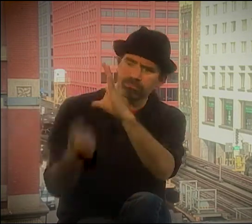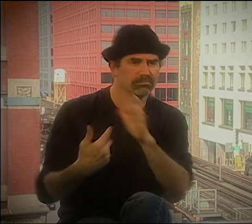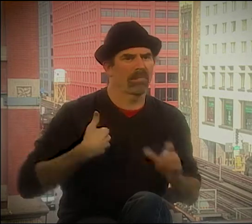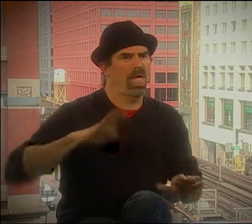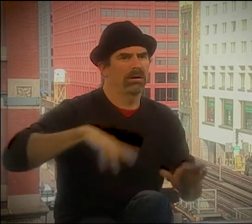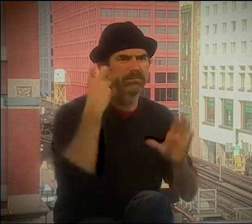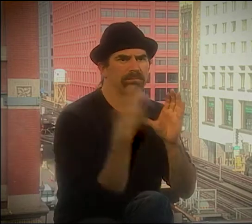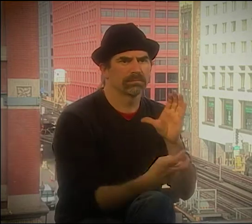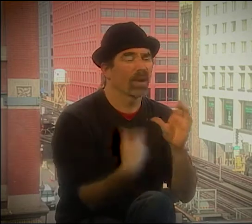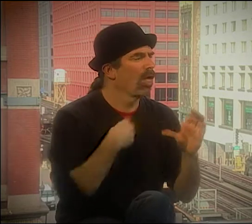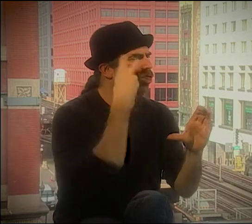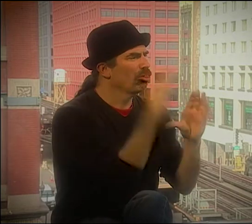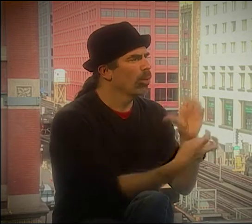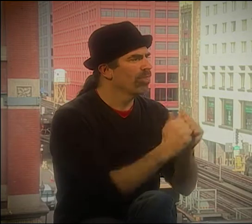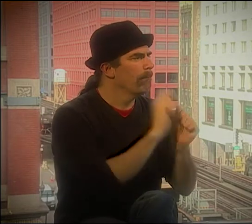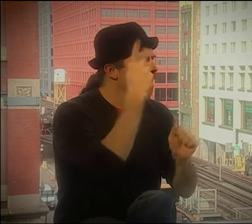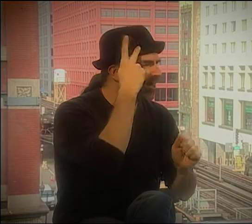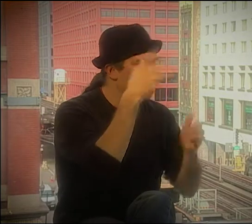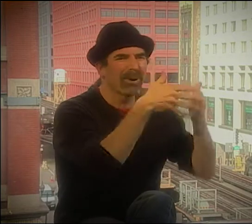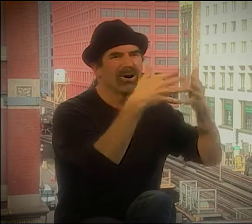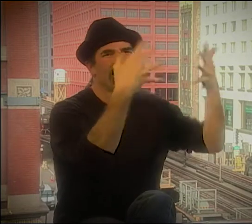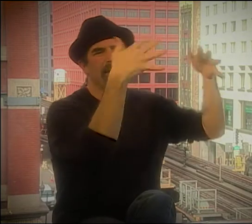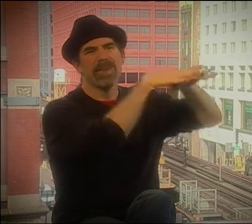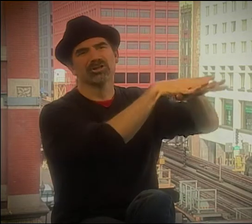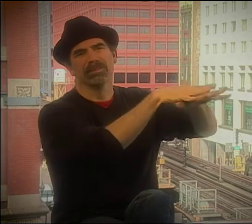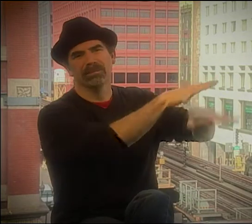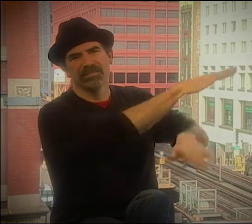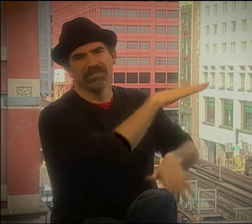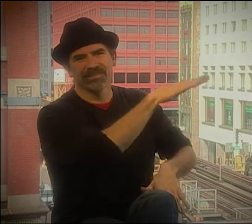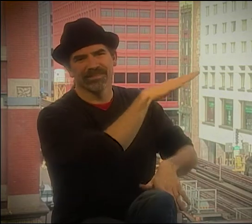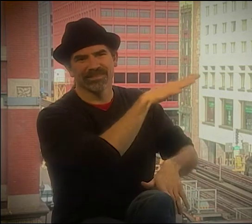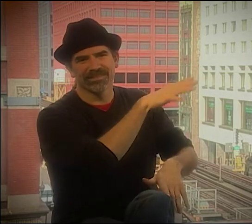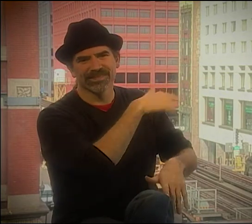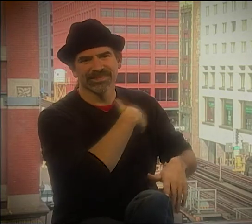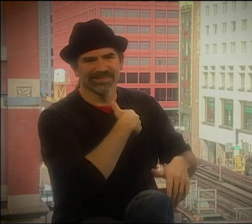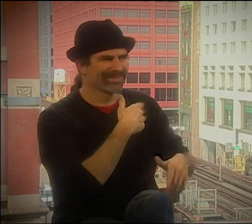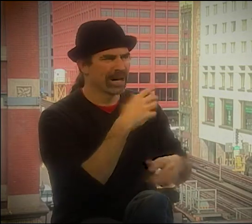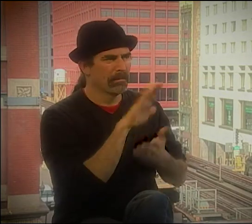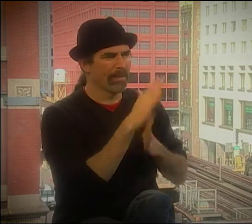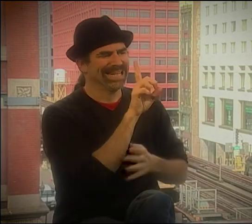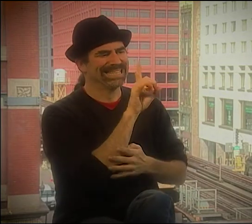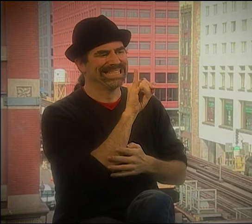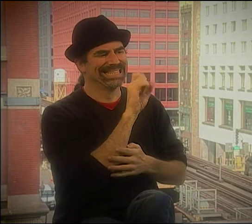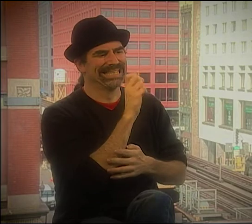AND PARITY ARE ALL WITHIN THE LANGUAGE. I HADN'T REALLY GOTTEN INTO THE POLITICAL ASPECT OF THINGS